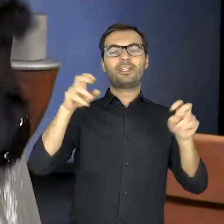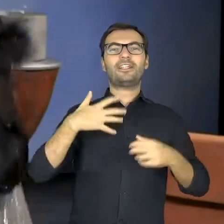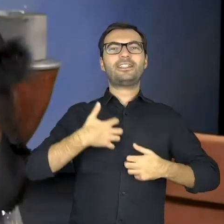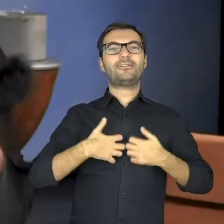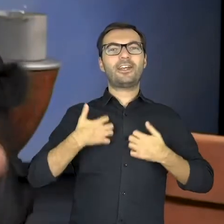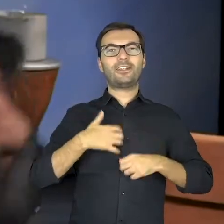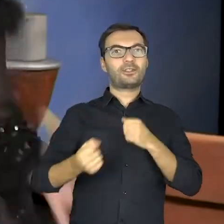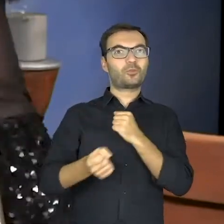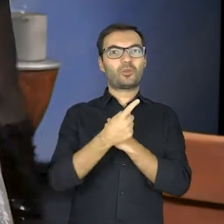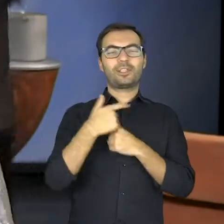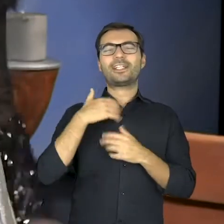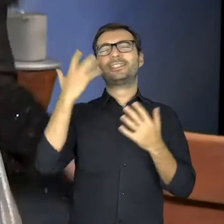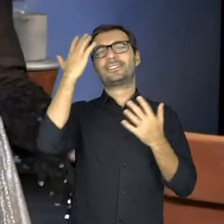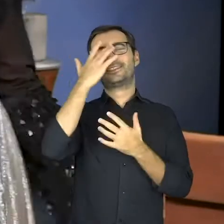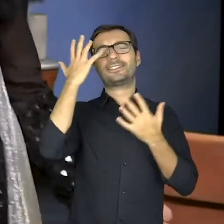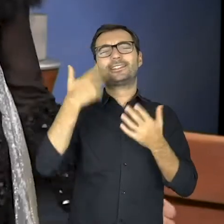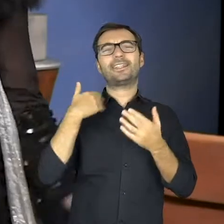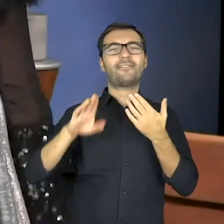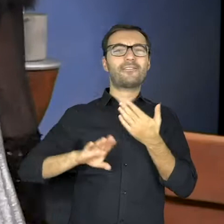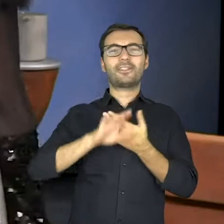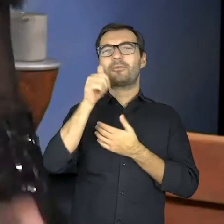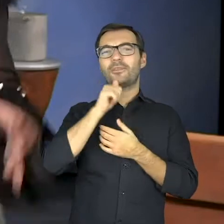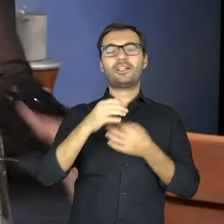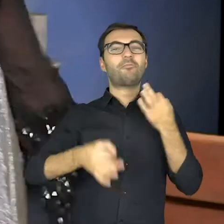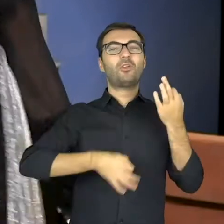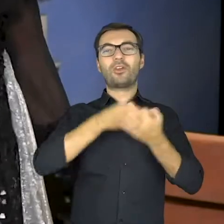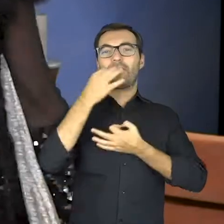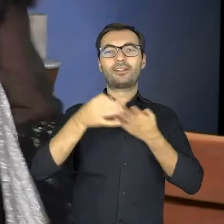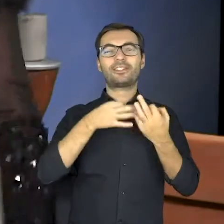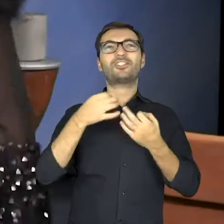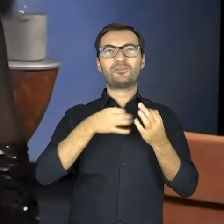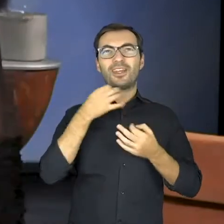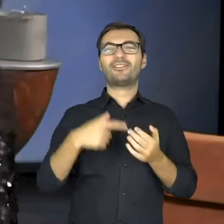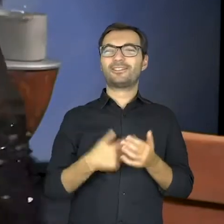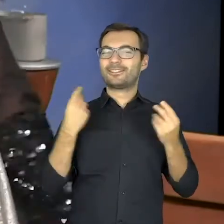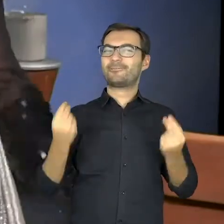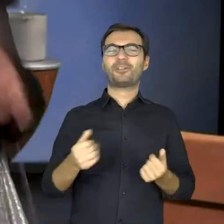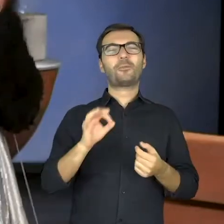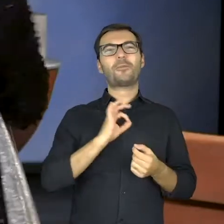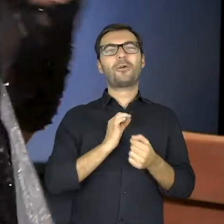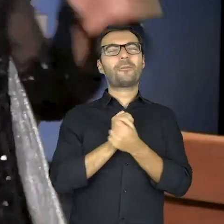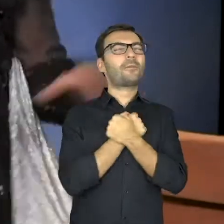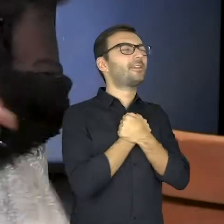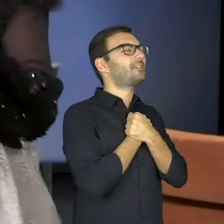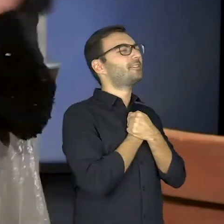and my dream is to perform in the audition. You know, singing is my biggest passion!